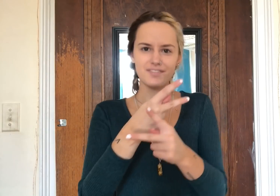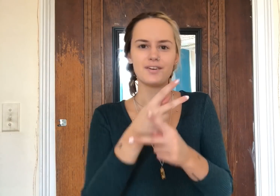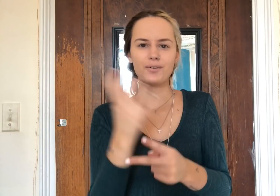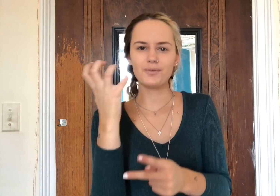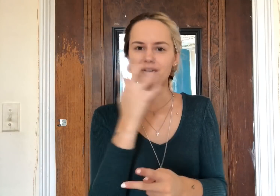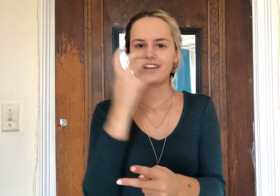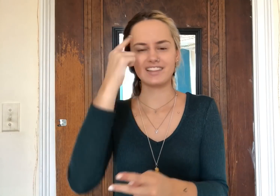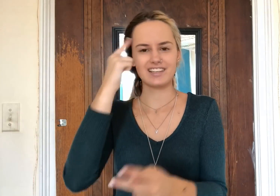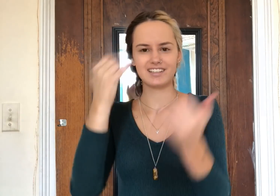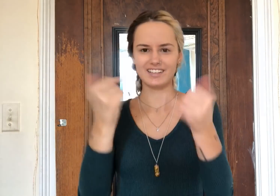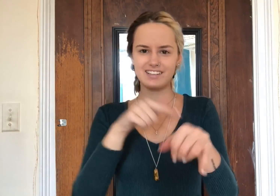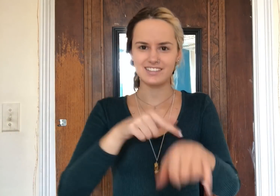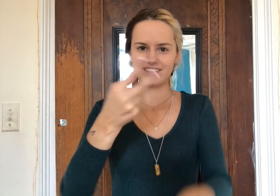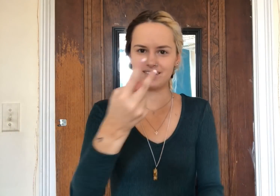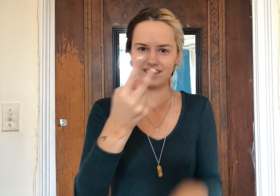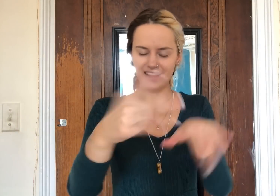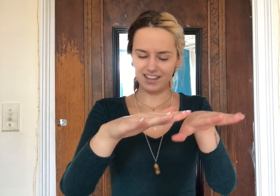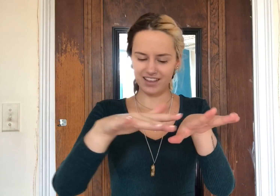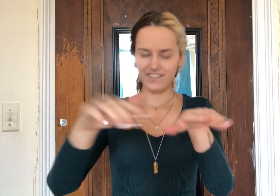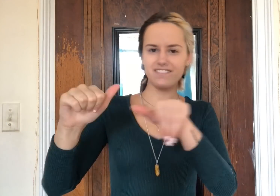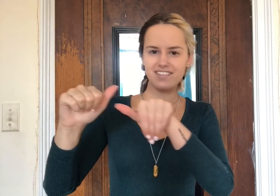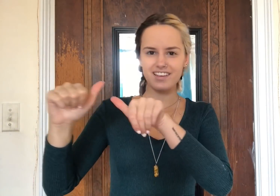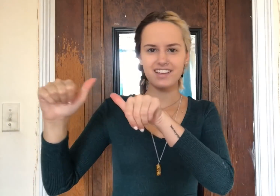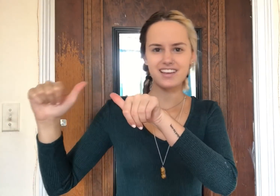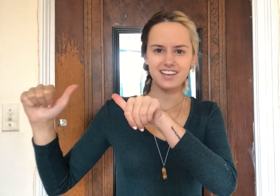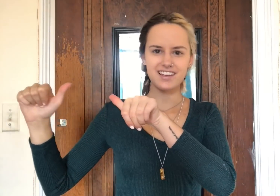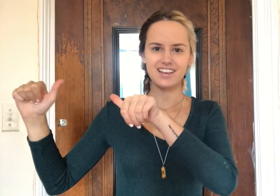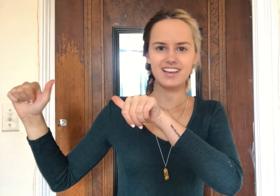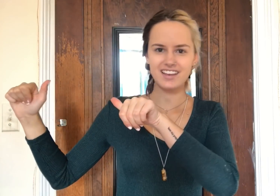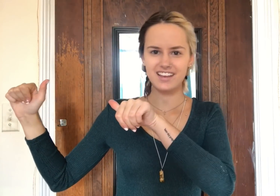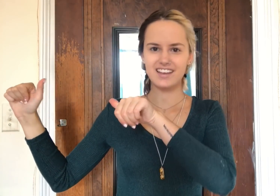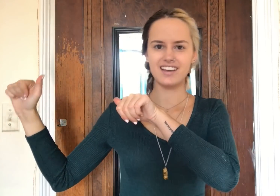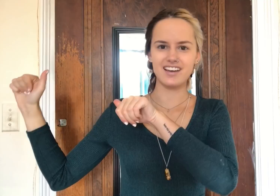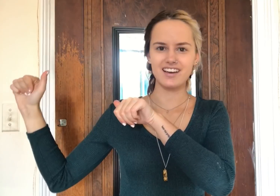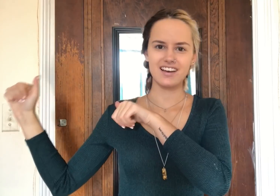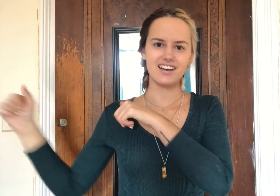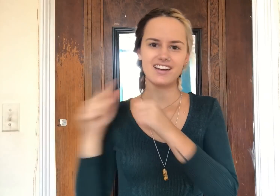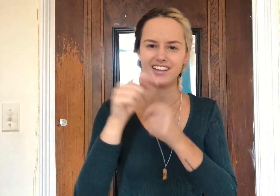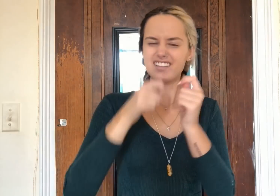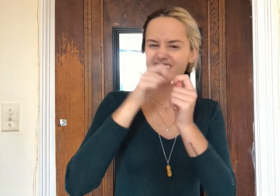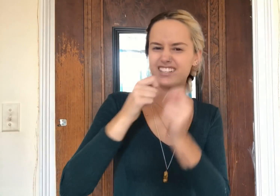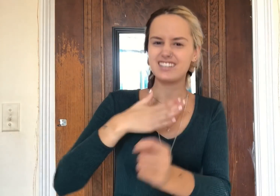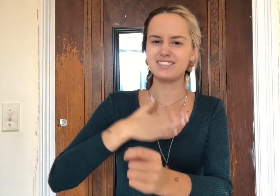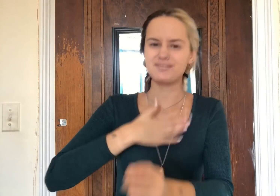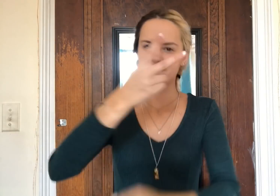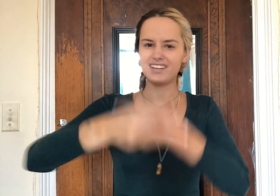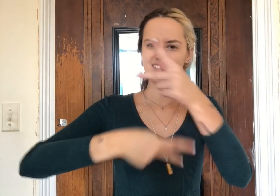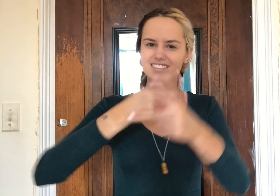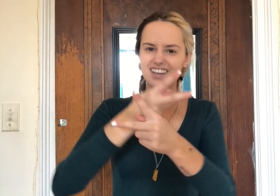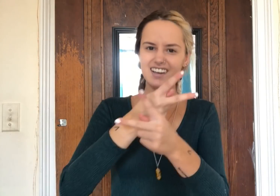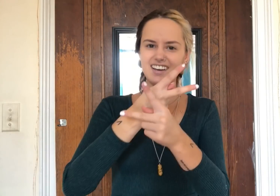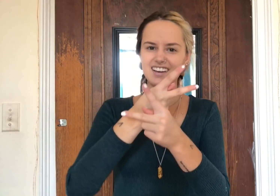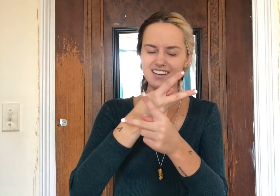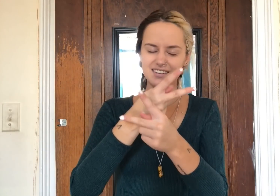Ooh, I think it's time that we get leaving. You're, You're, You're just my type.